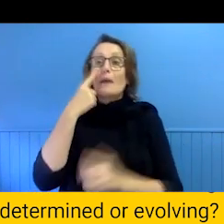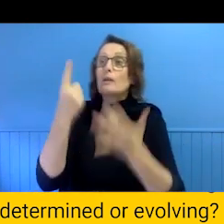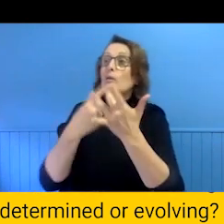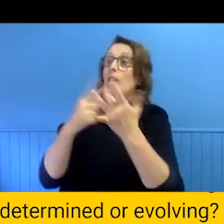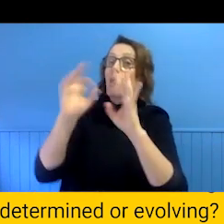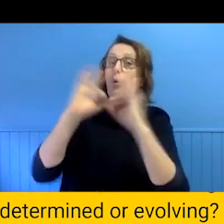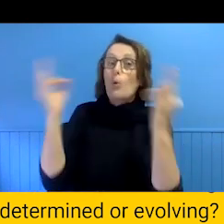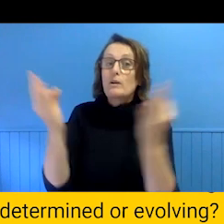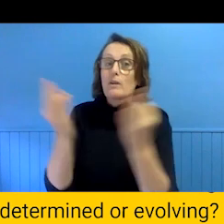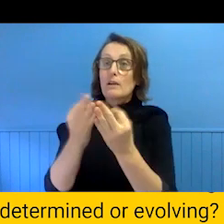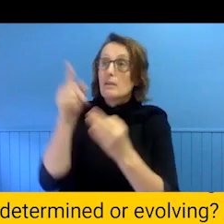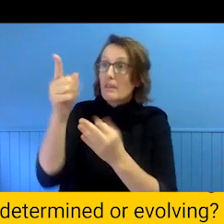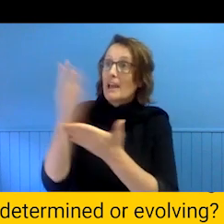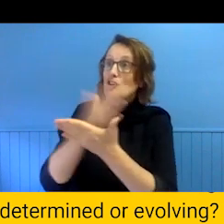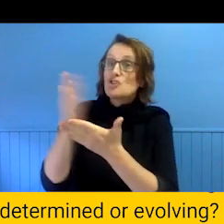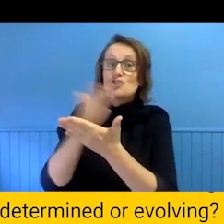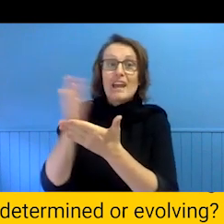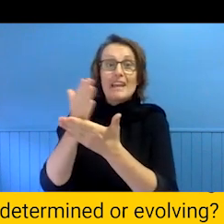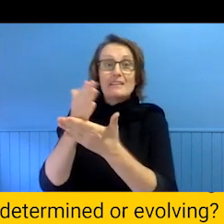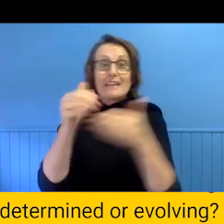We have fans of Spin in Belgium. With